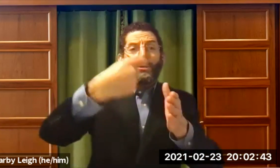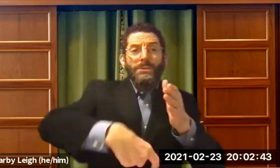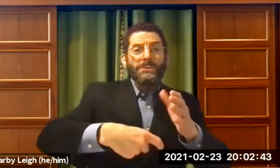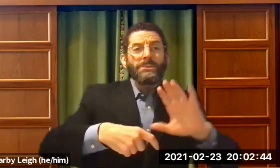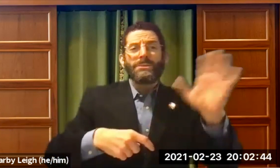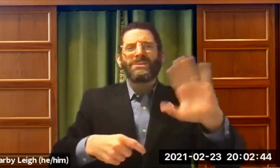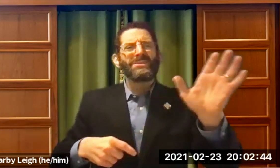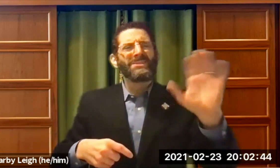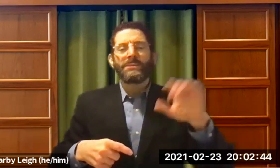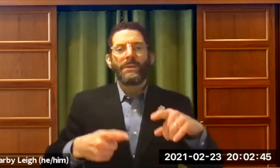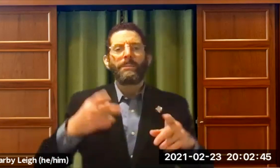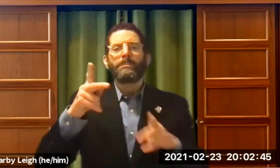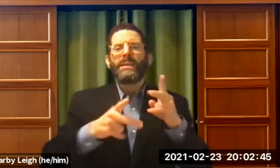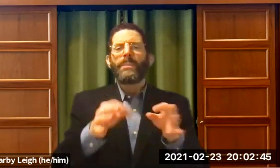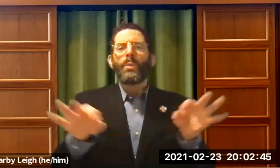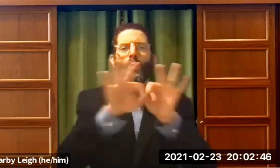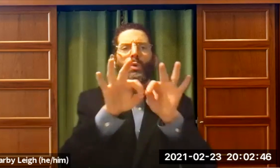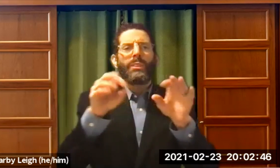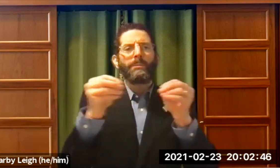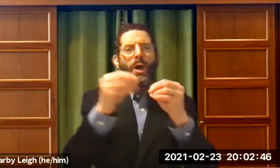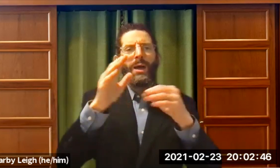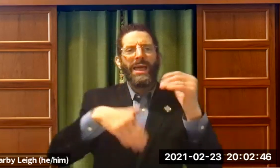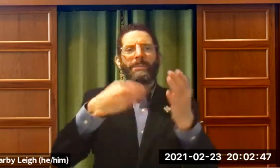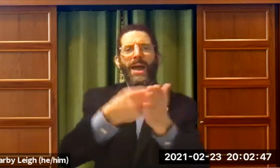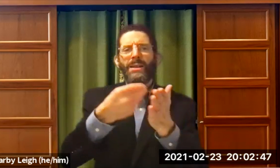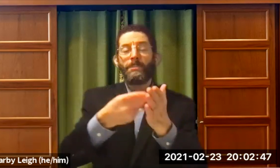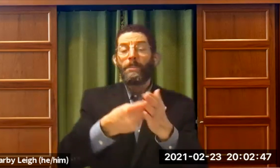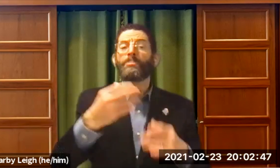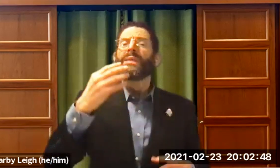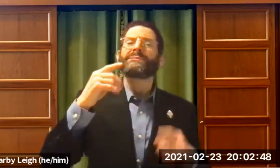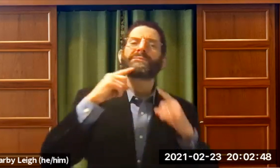So what is the cost? We want to think